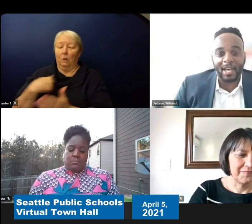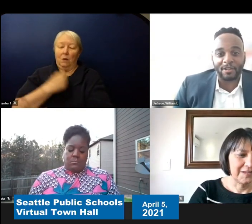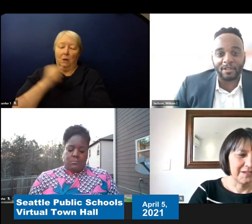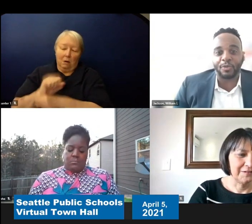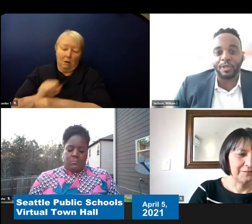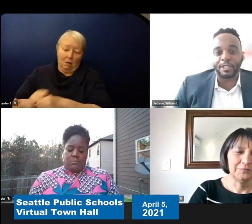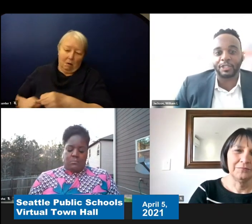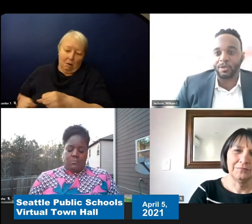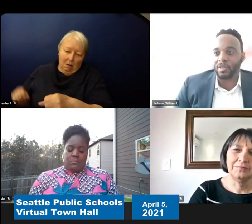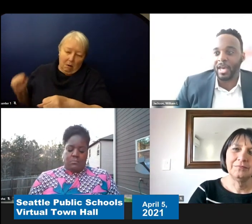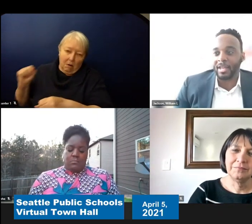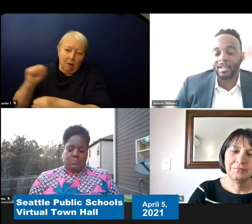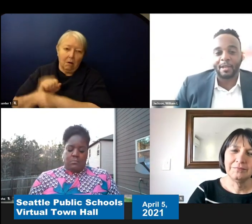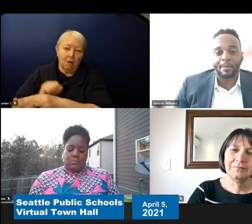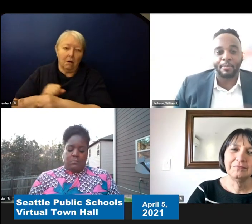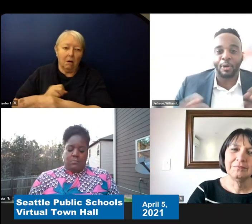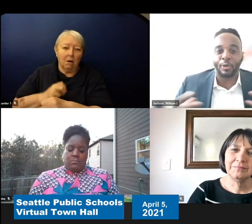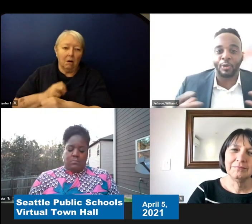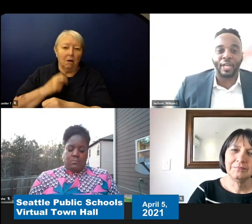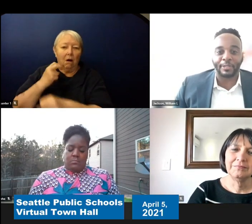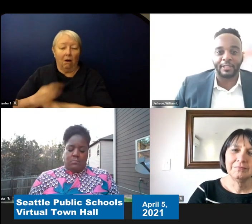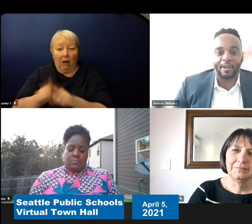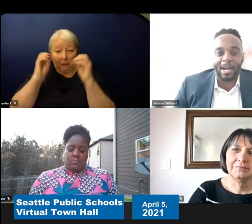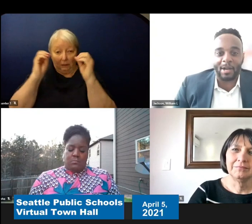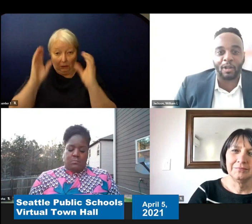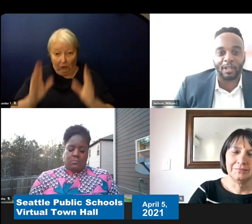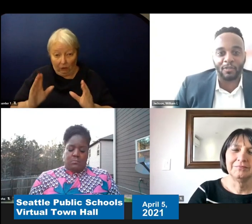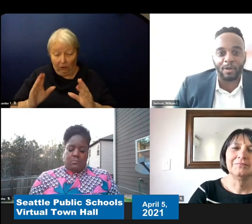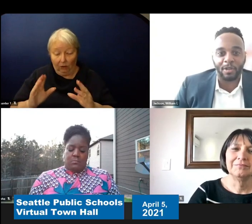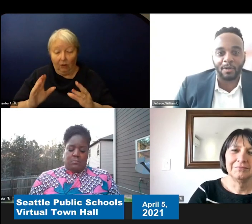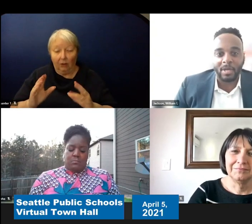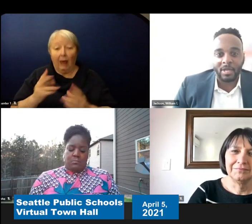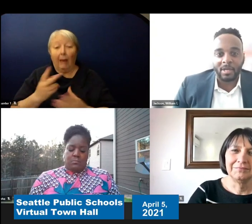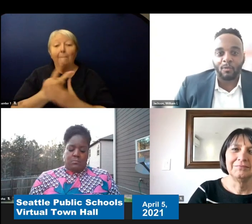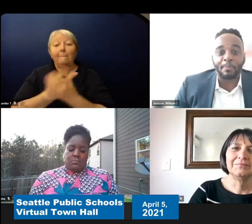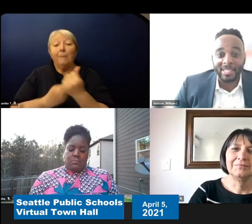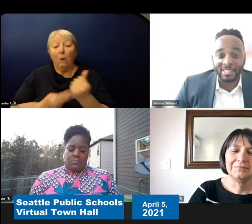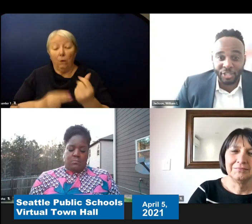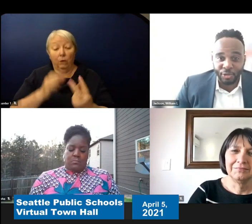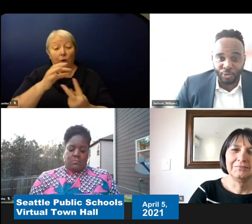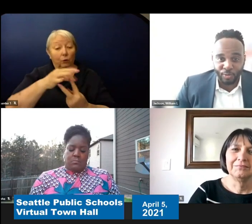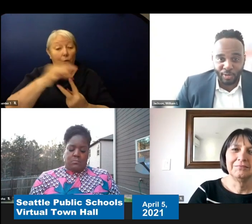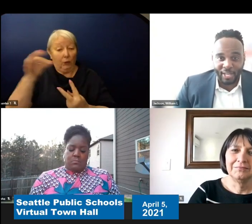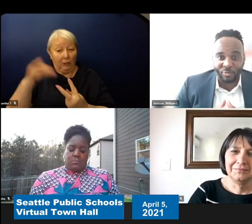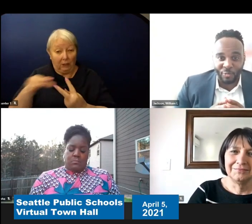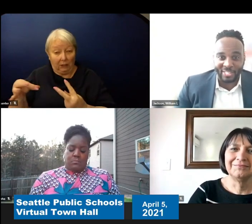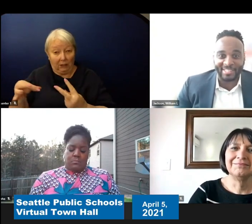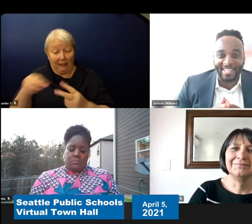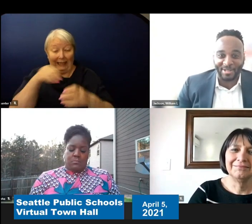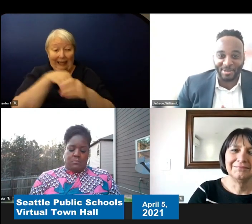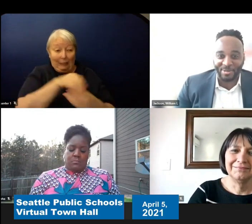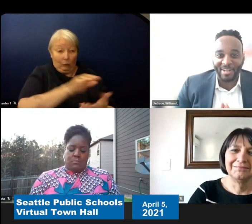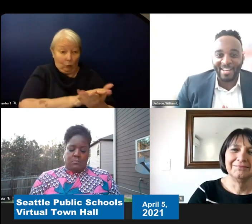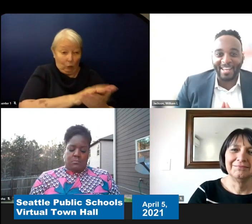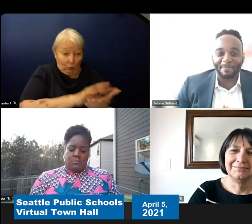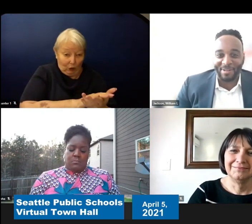to ensure that both options are high-quality for you. We miss you and we want to see you in-person.